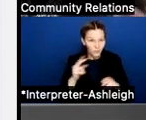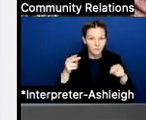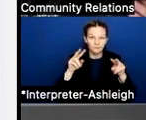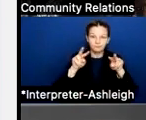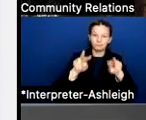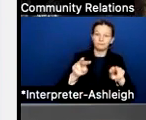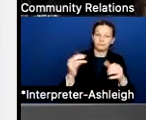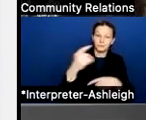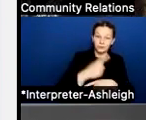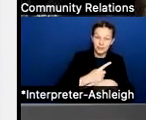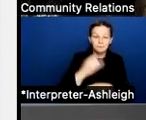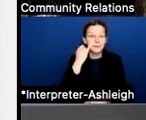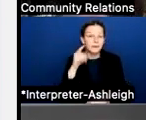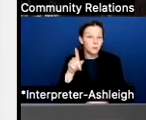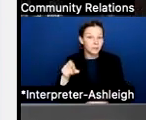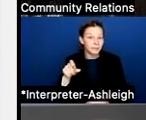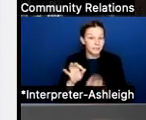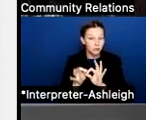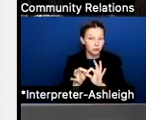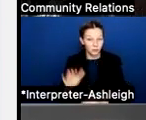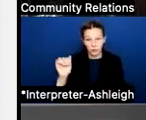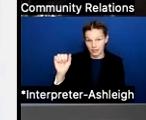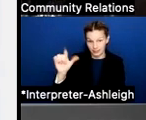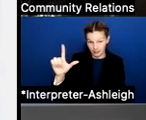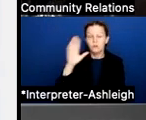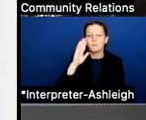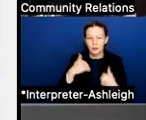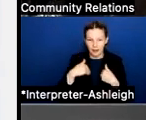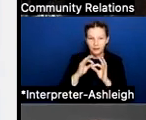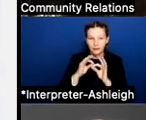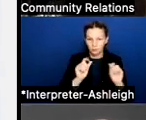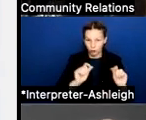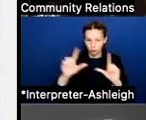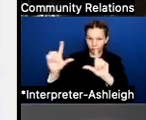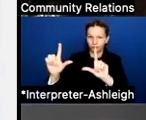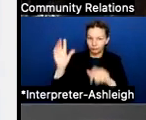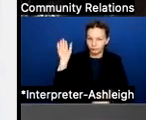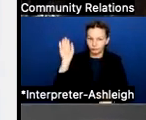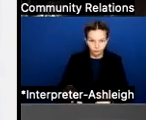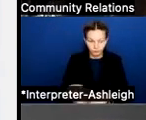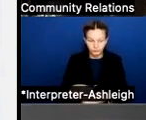of an interpretation services ASL, we also have our ASL interpreter with us today, so wanna thank them for being here as well.